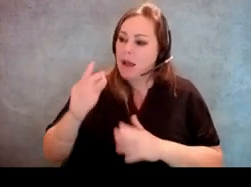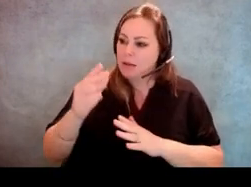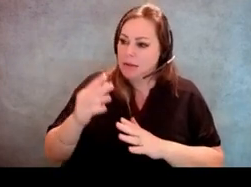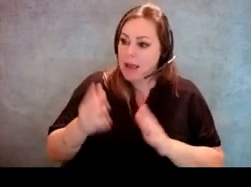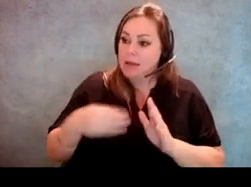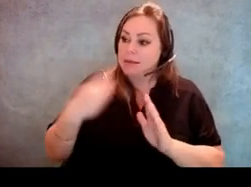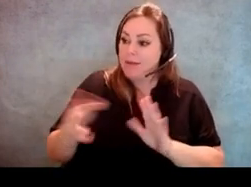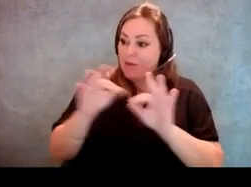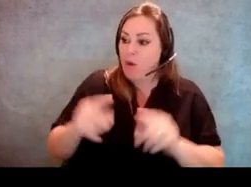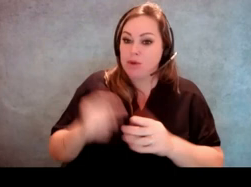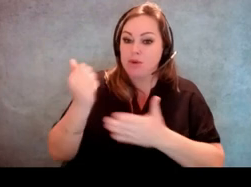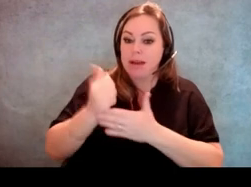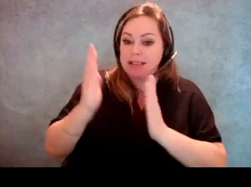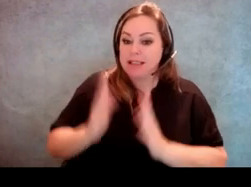But the form should take care of that.